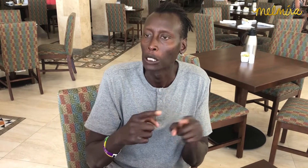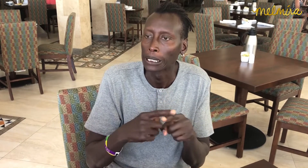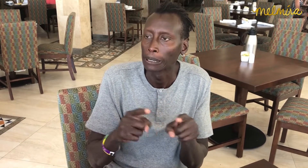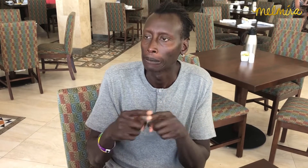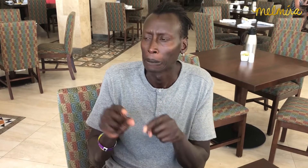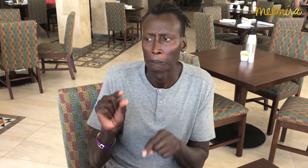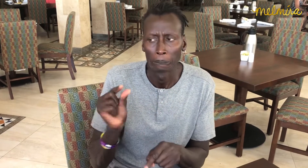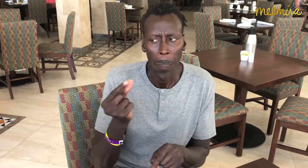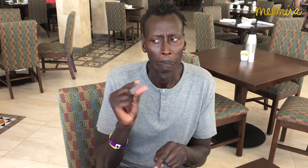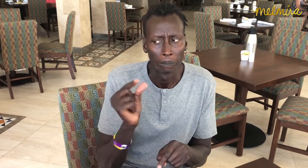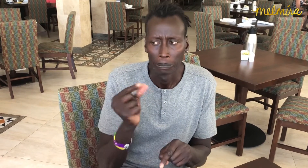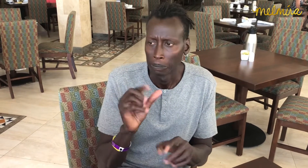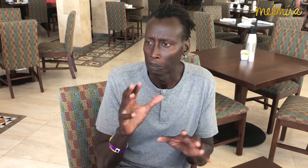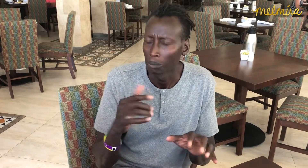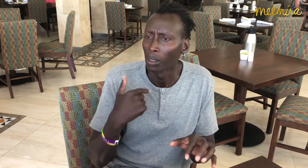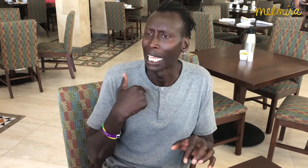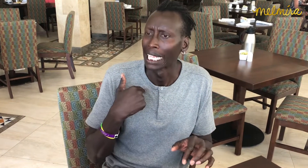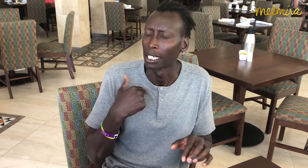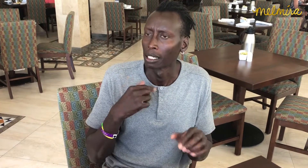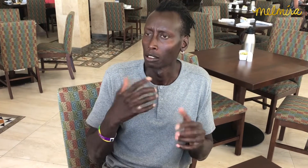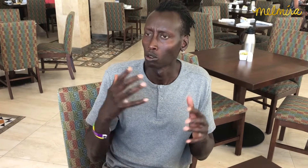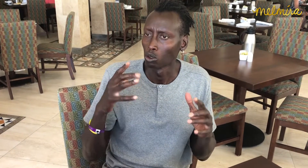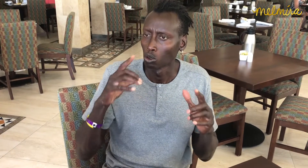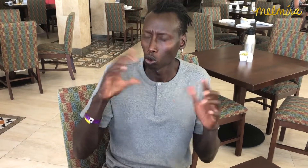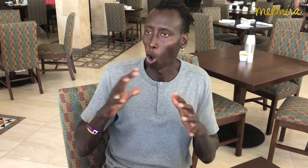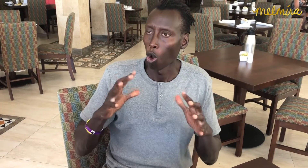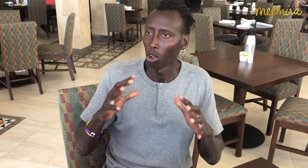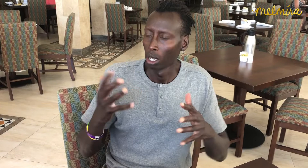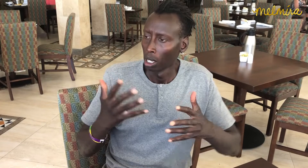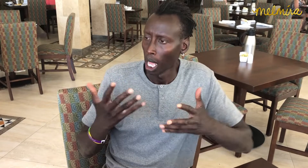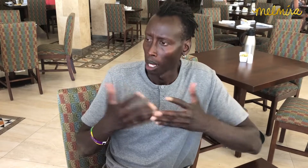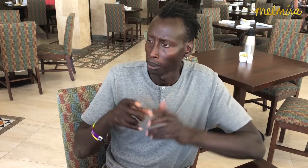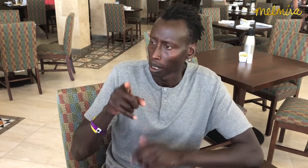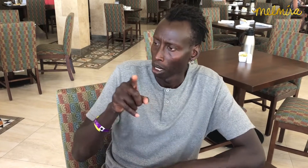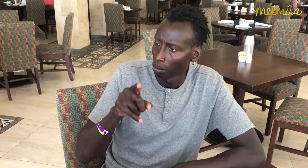language barrier. I was shocked with what happened to the people in the